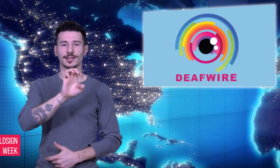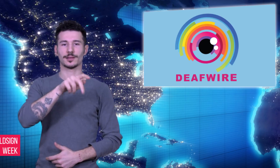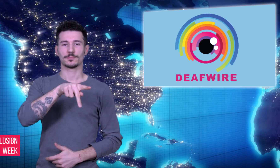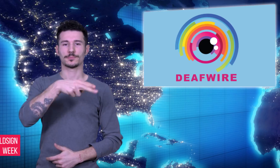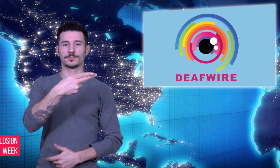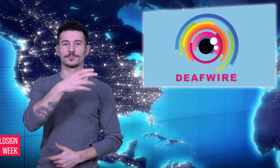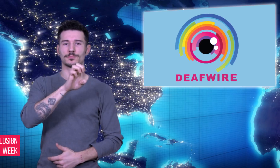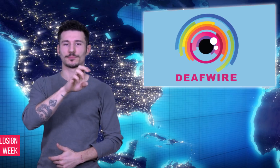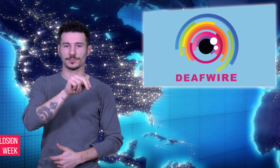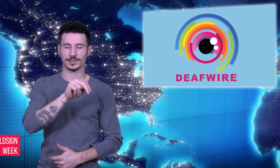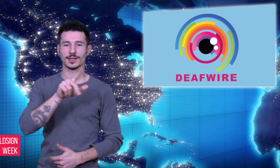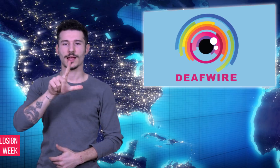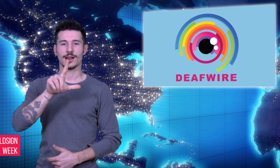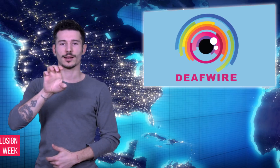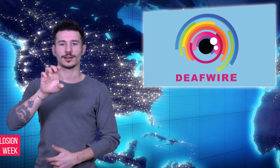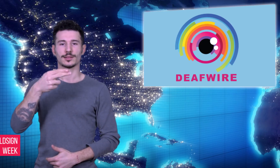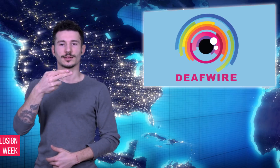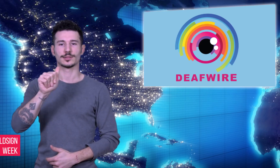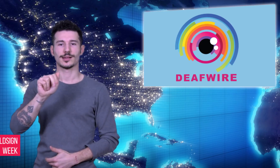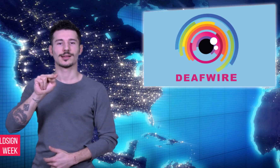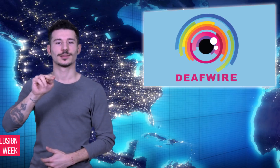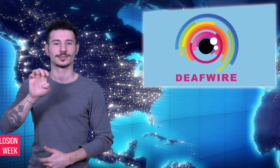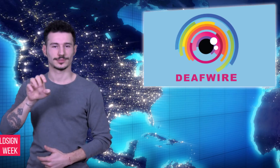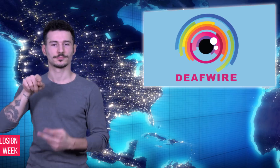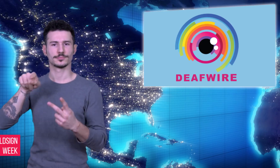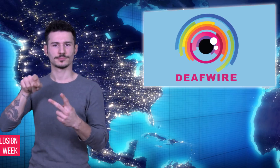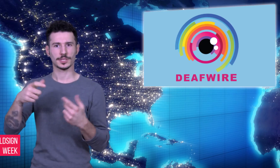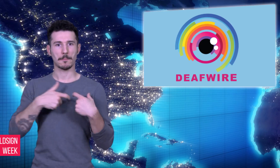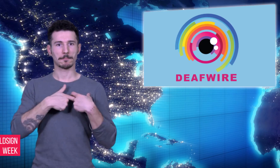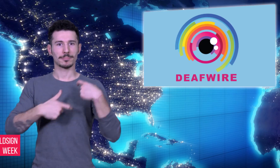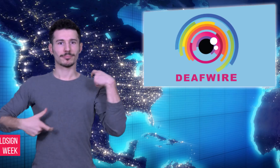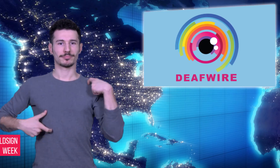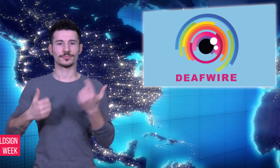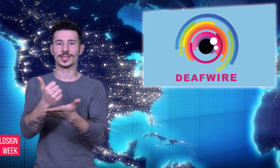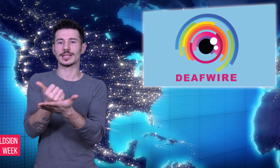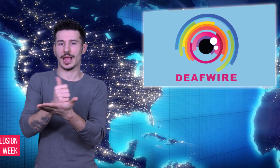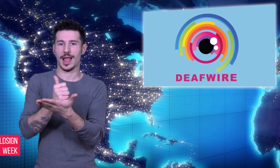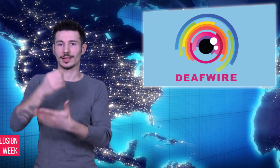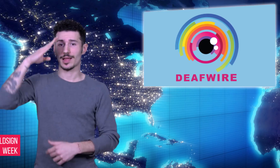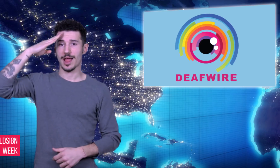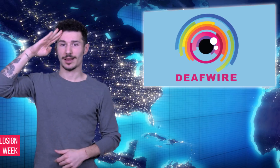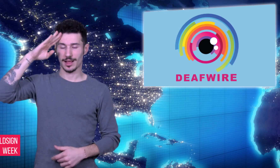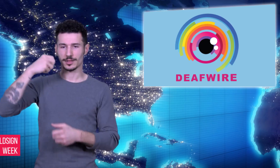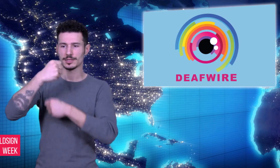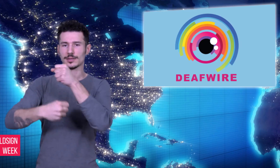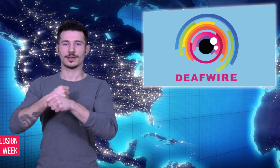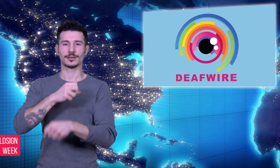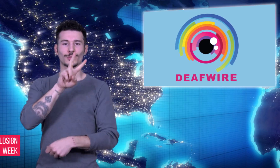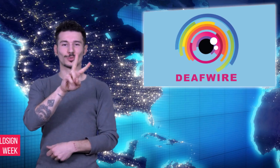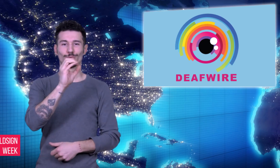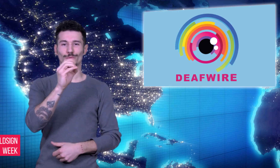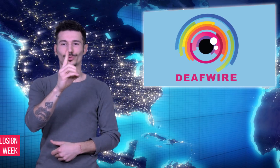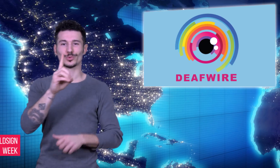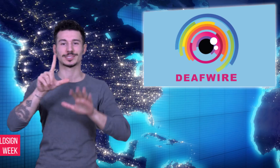Connolly, 27 years old is a Deaf design student. Stephen Lehane, who is Mr Gay